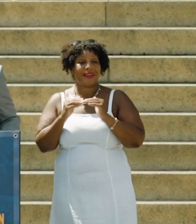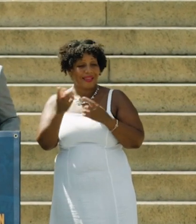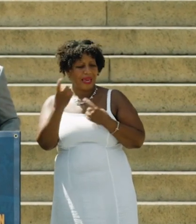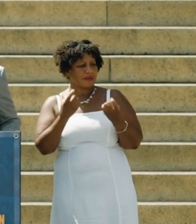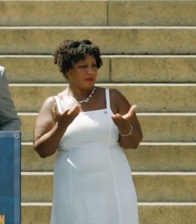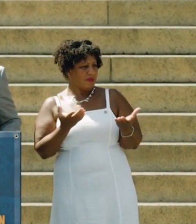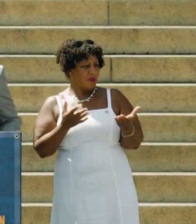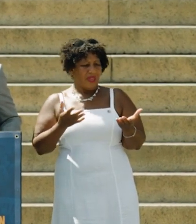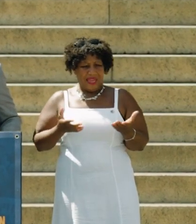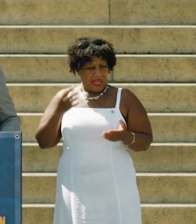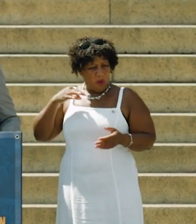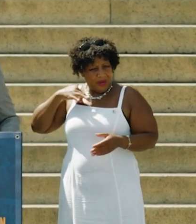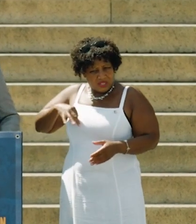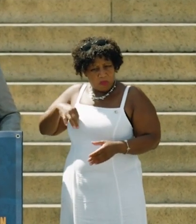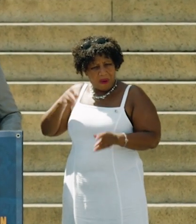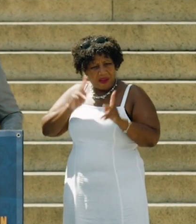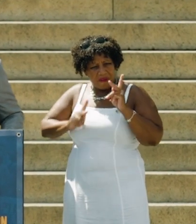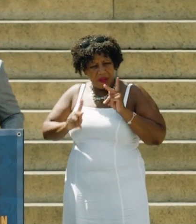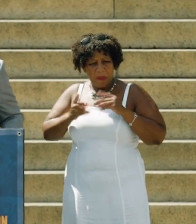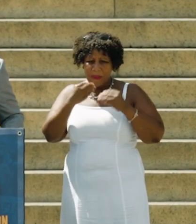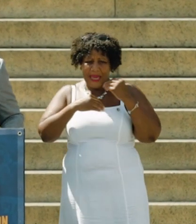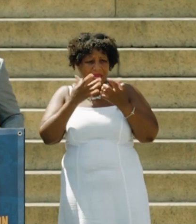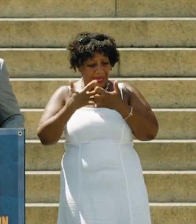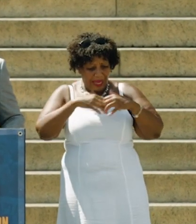“What does it profit a man to be able to eat at an integrated lunch counter if he doesn't